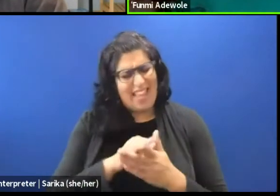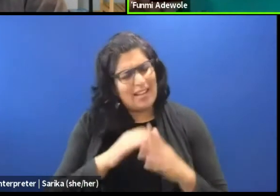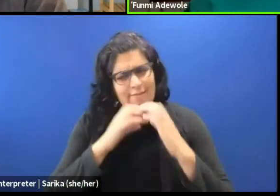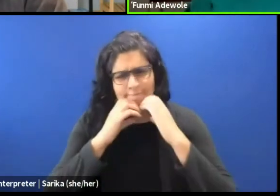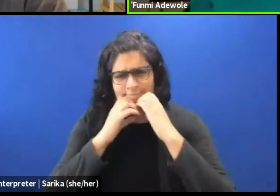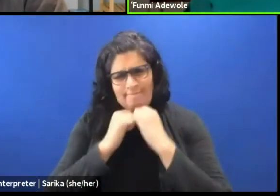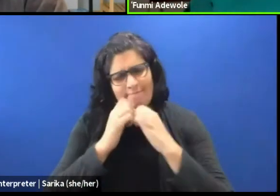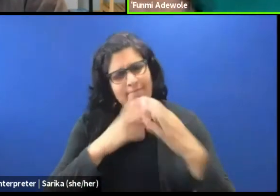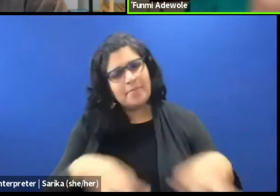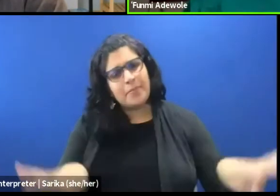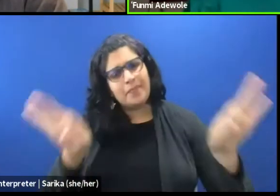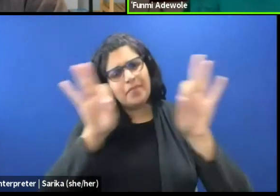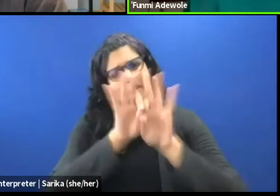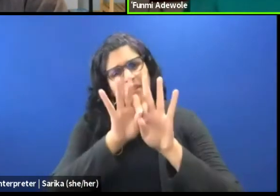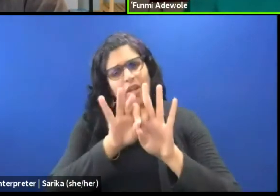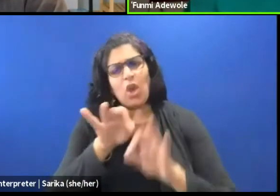Who are they, and who are they speaking to?